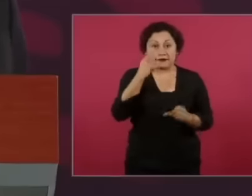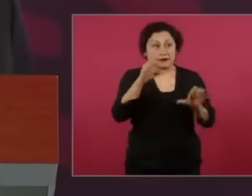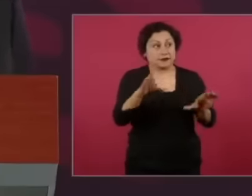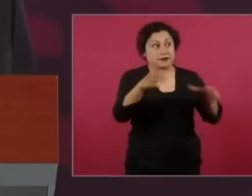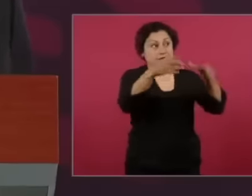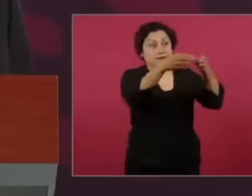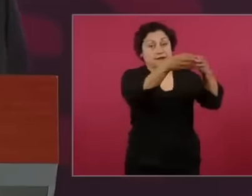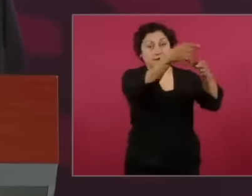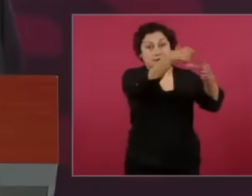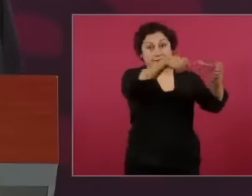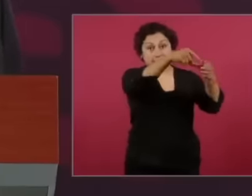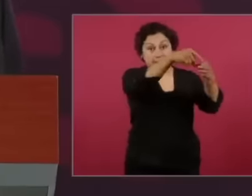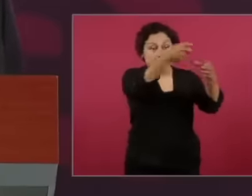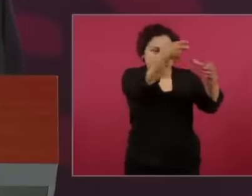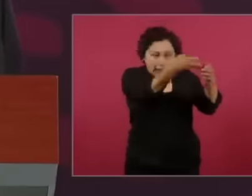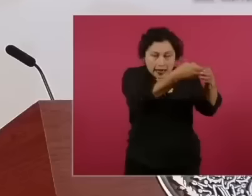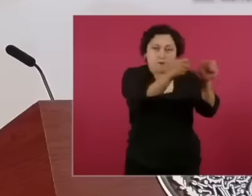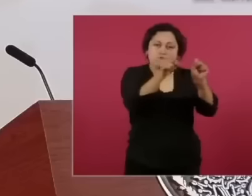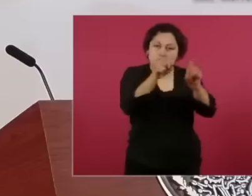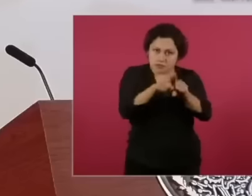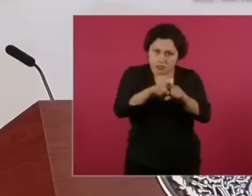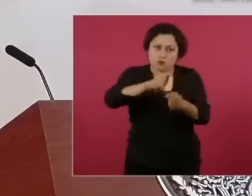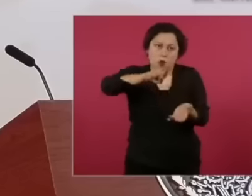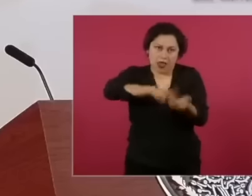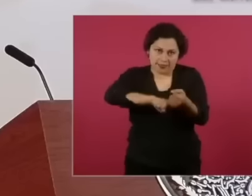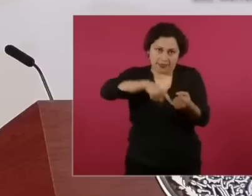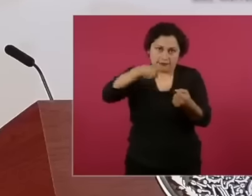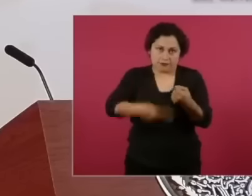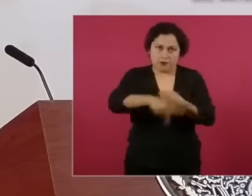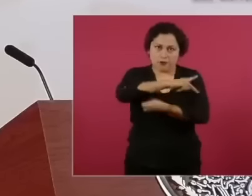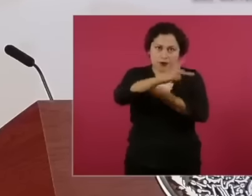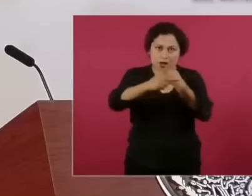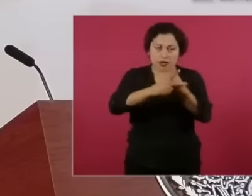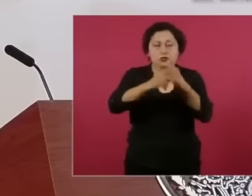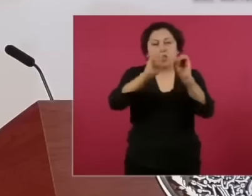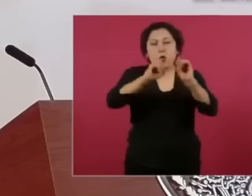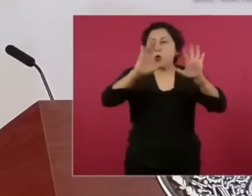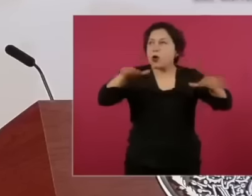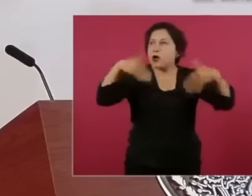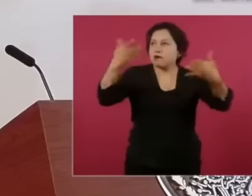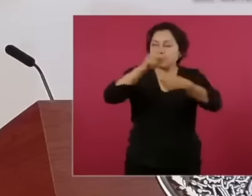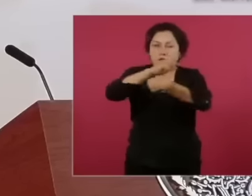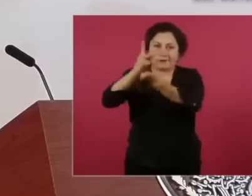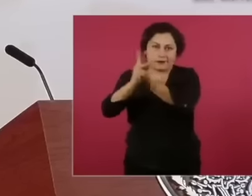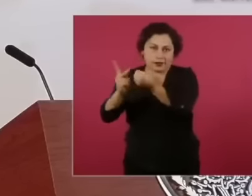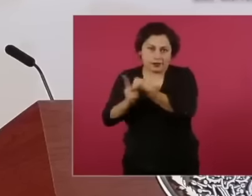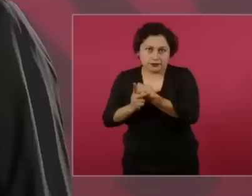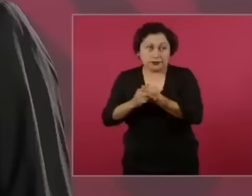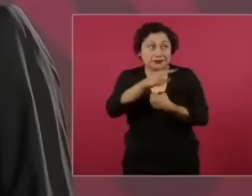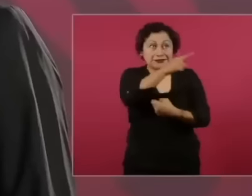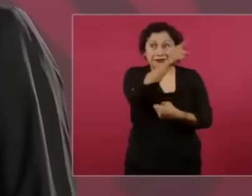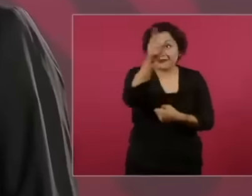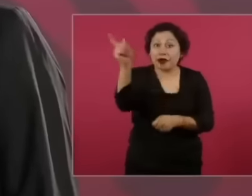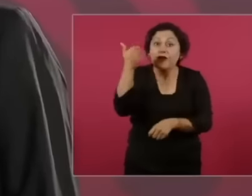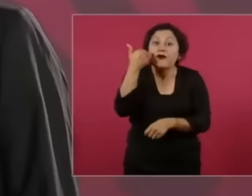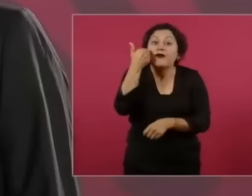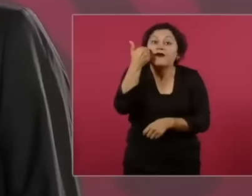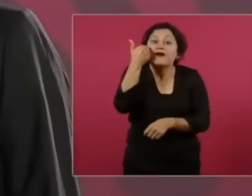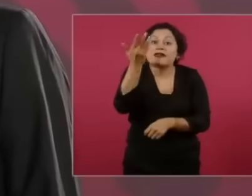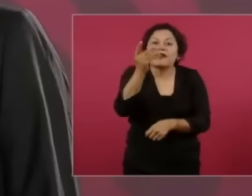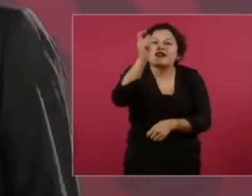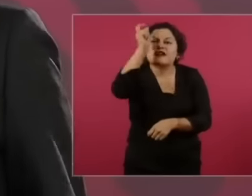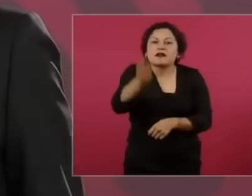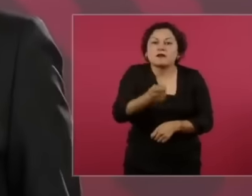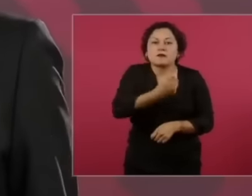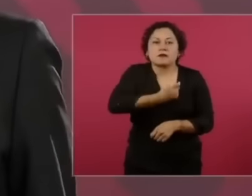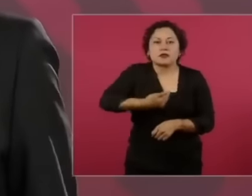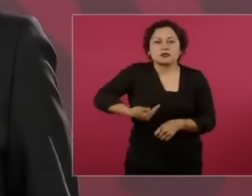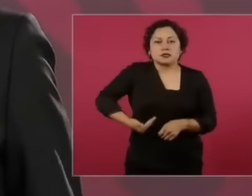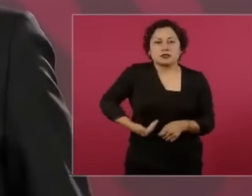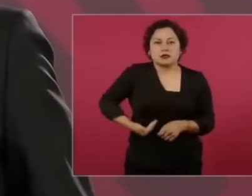and foreign hegemonic powers if he is not at their service. The president of a country